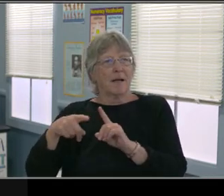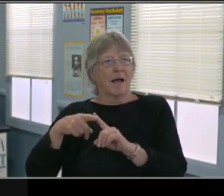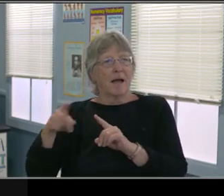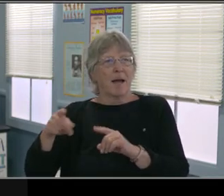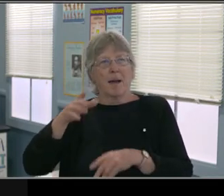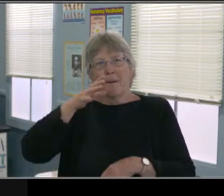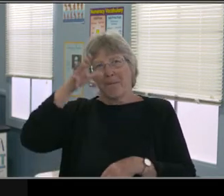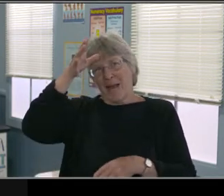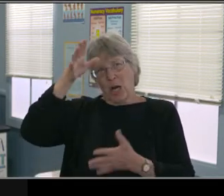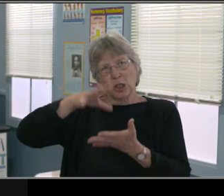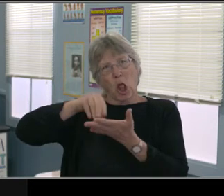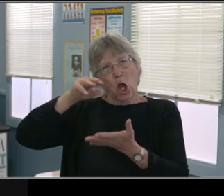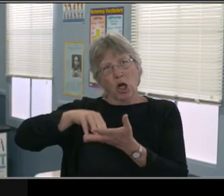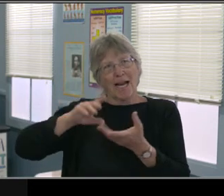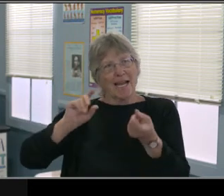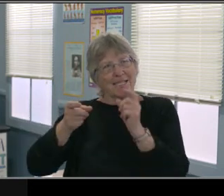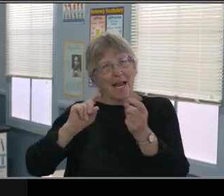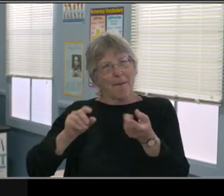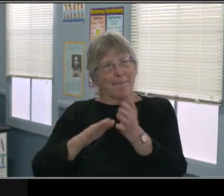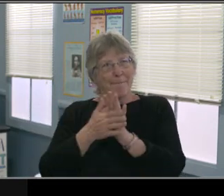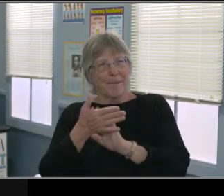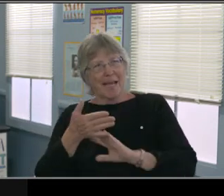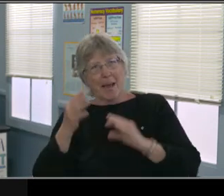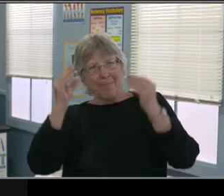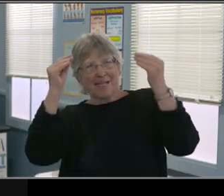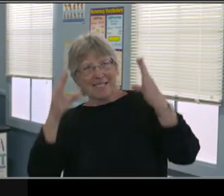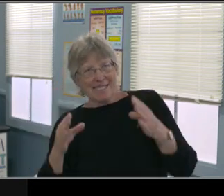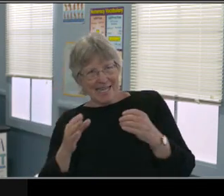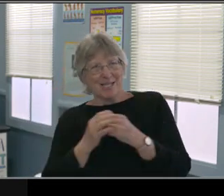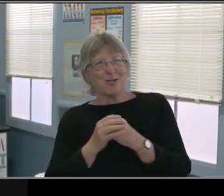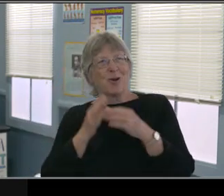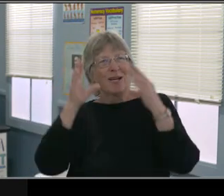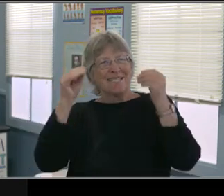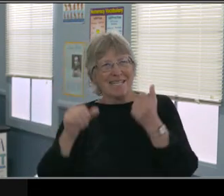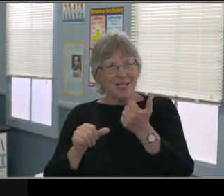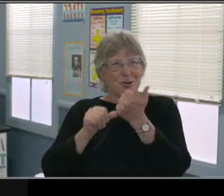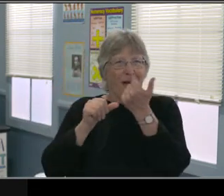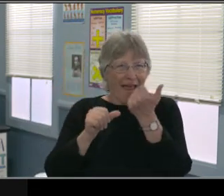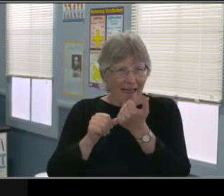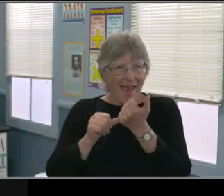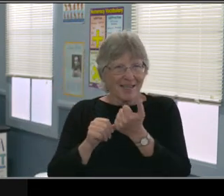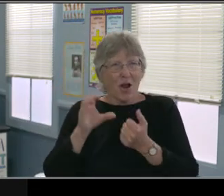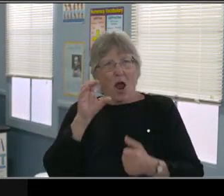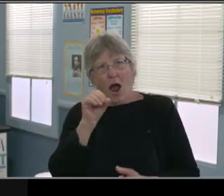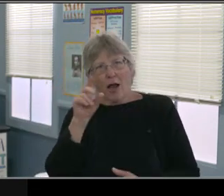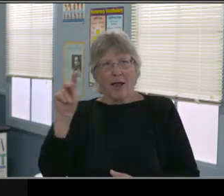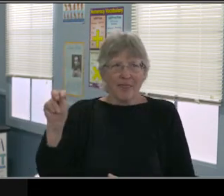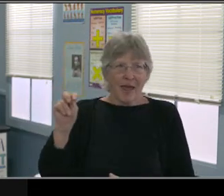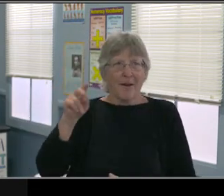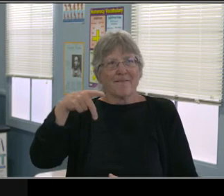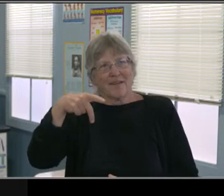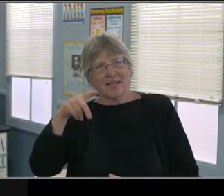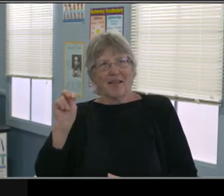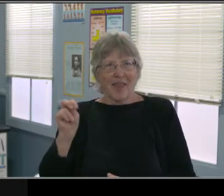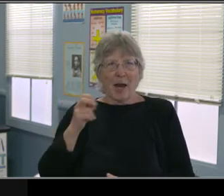methods or actions that I think would be really good to continue. Some are already happening. Communication with clear guidelines,